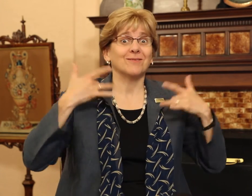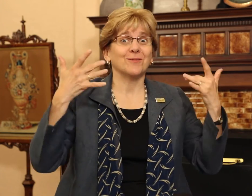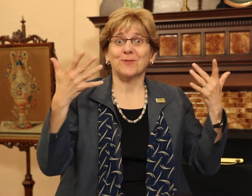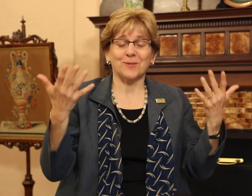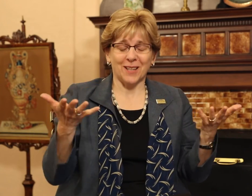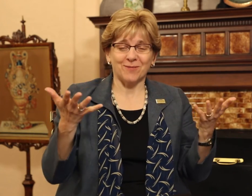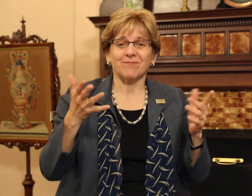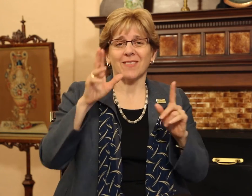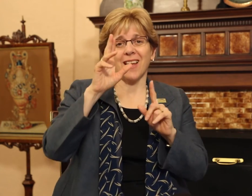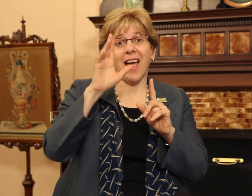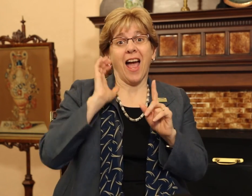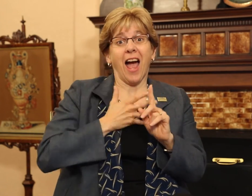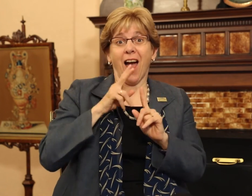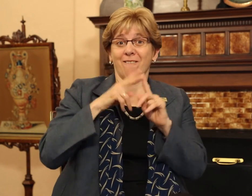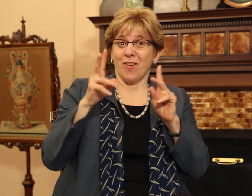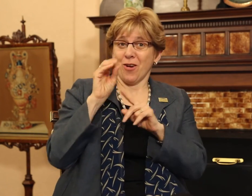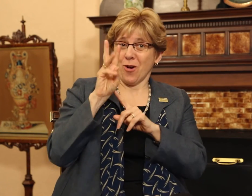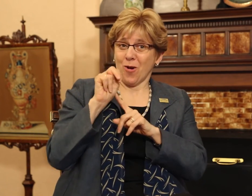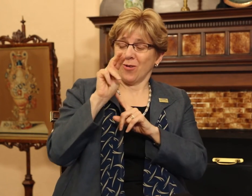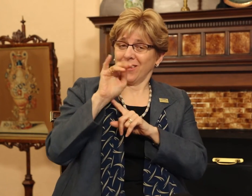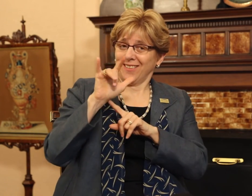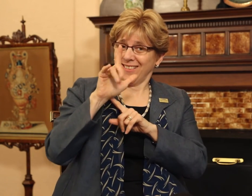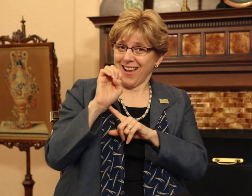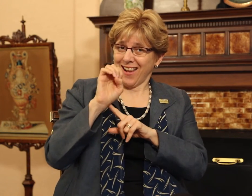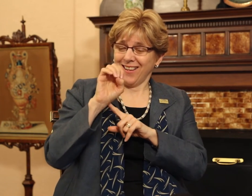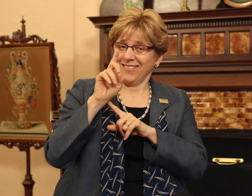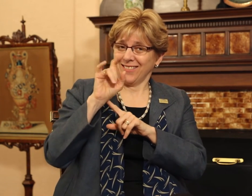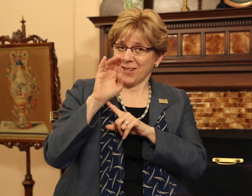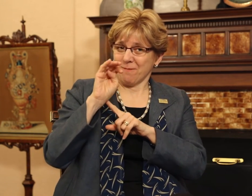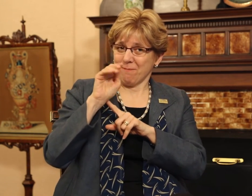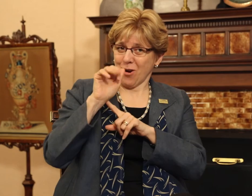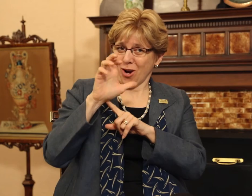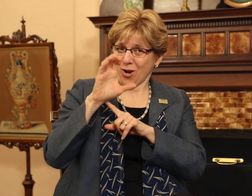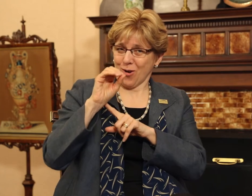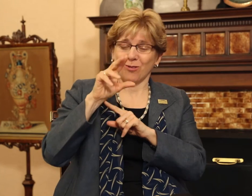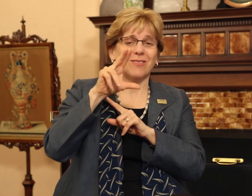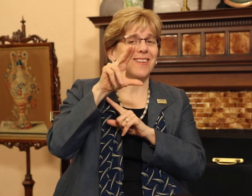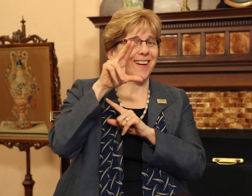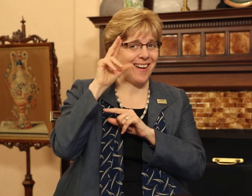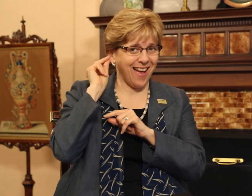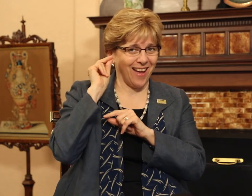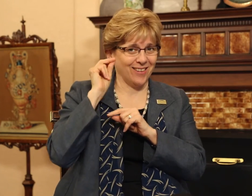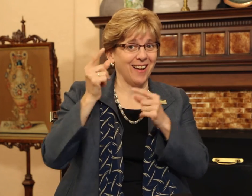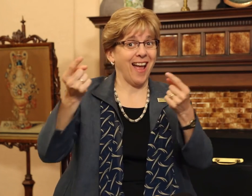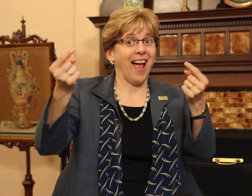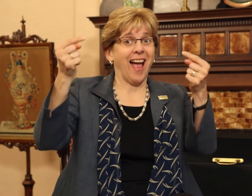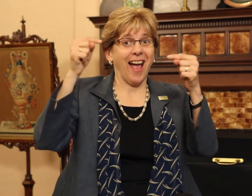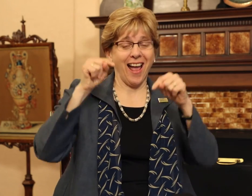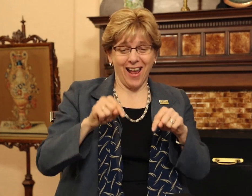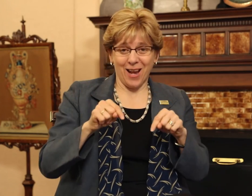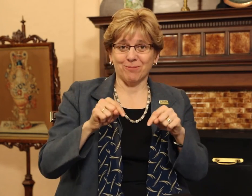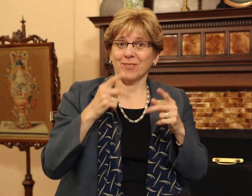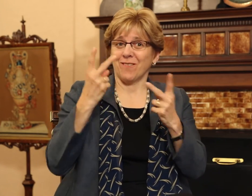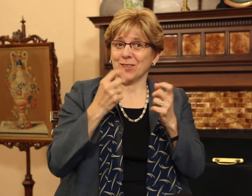One highlight of the Academic Bowl was a visit from Gallaudet’s own Nyle DiMarco.